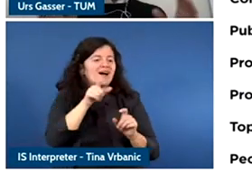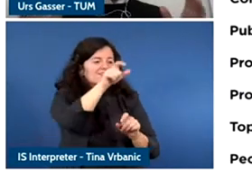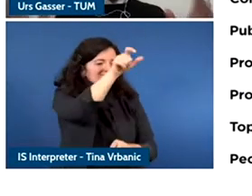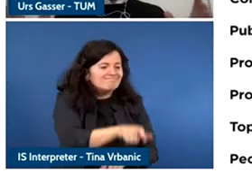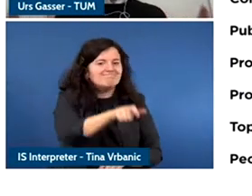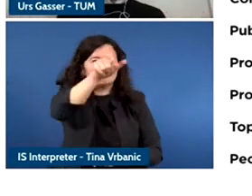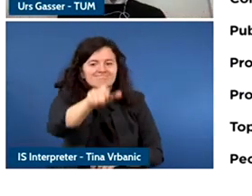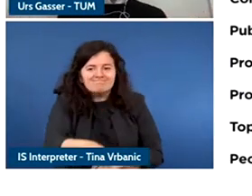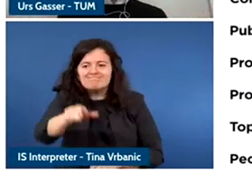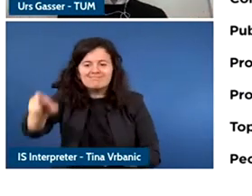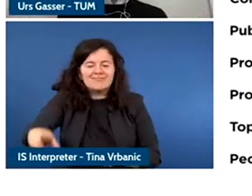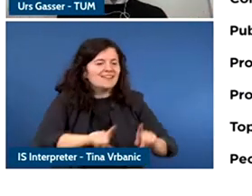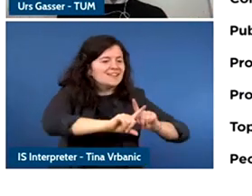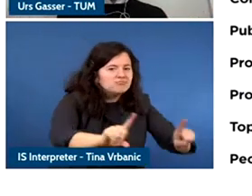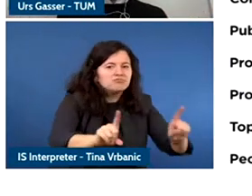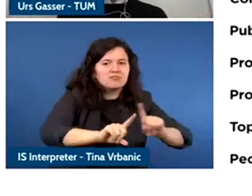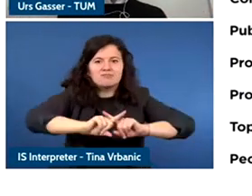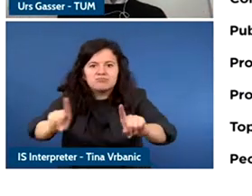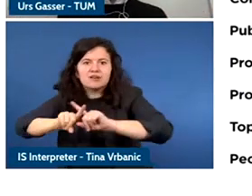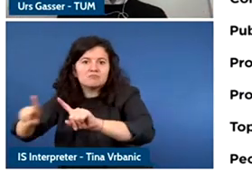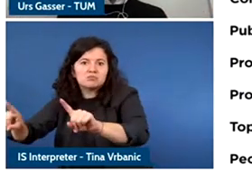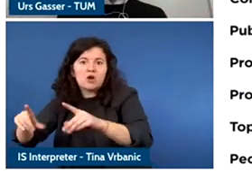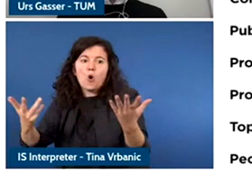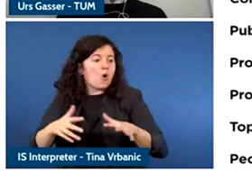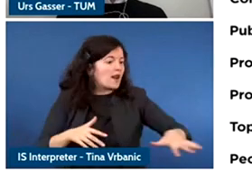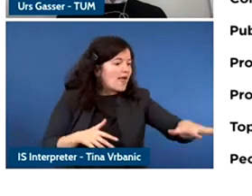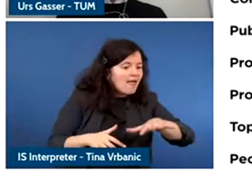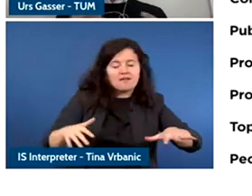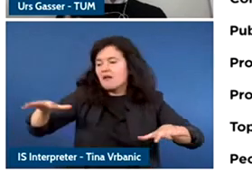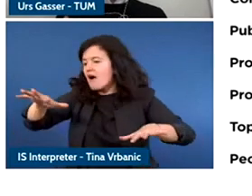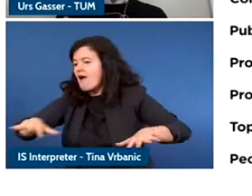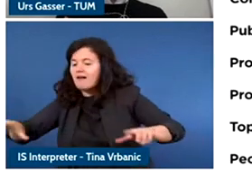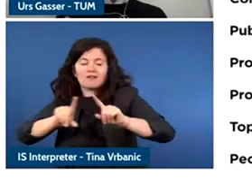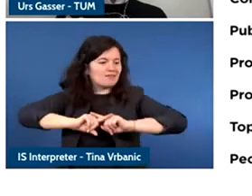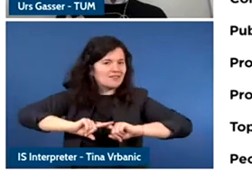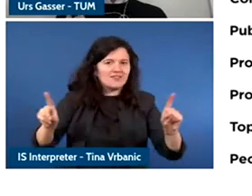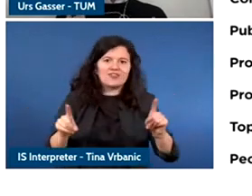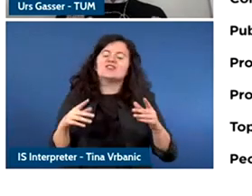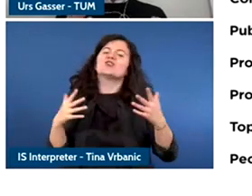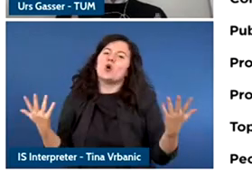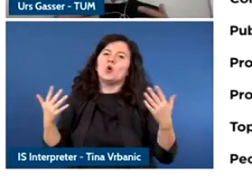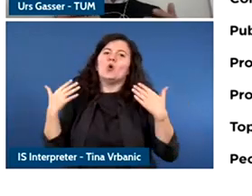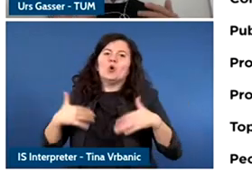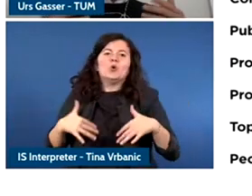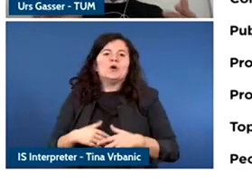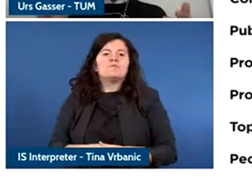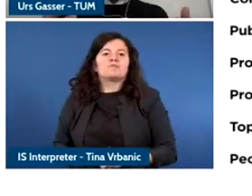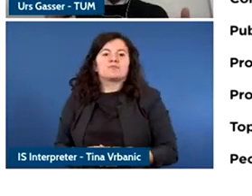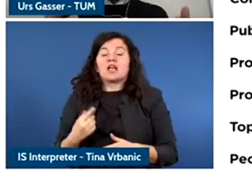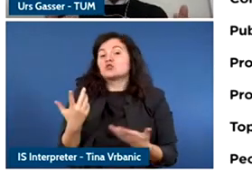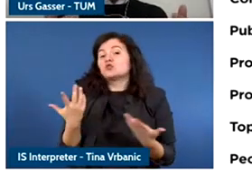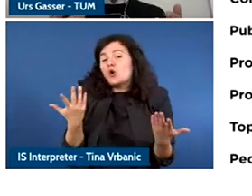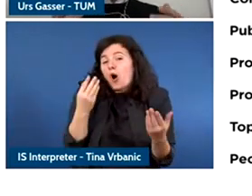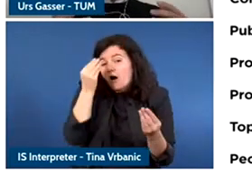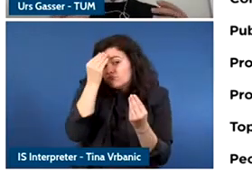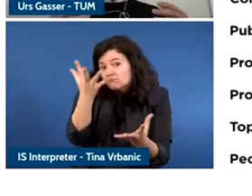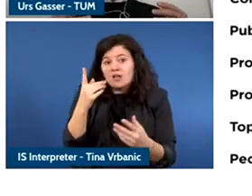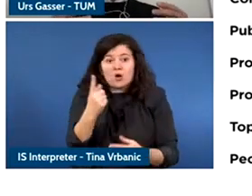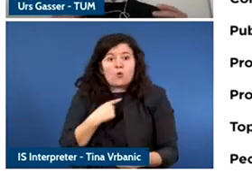is very contexttual is not trivial and my main message is, as we, policy makers